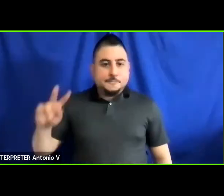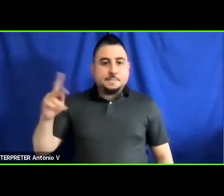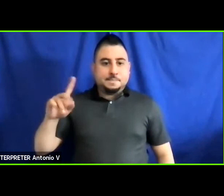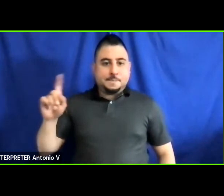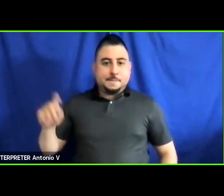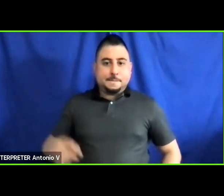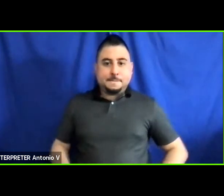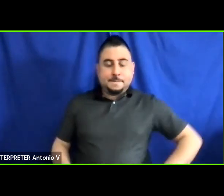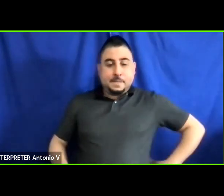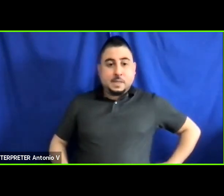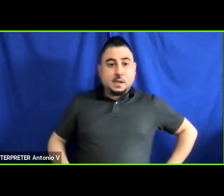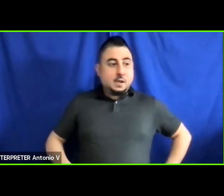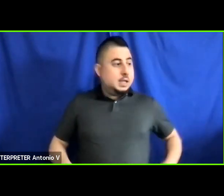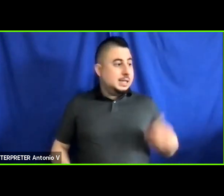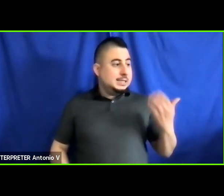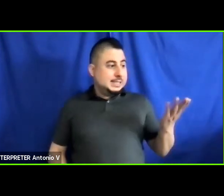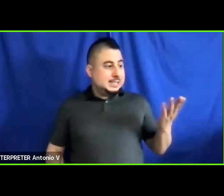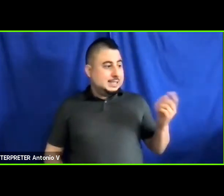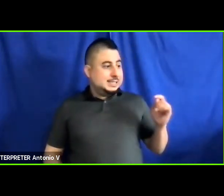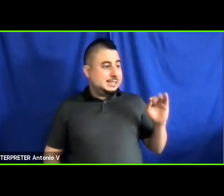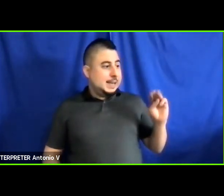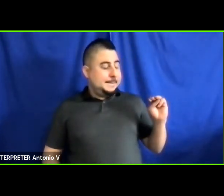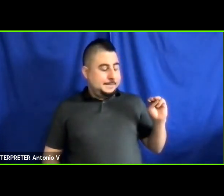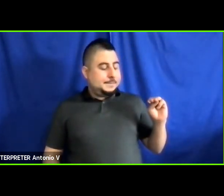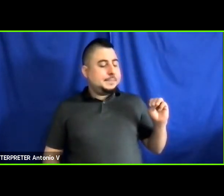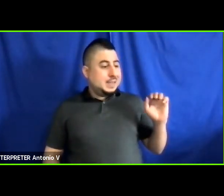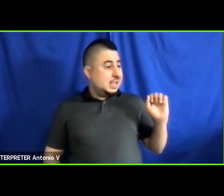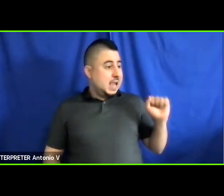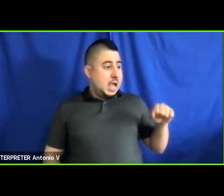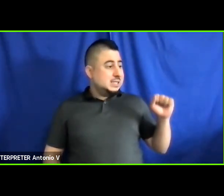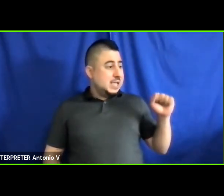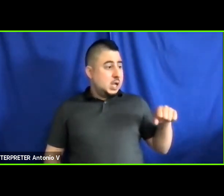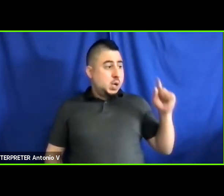Yes, can you hear me? Yes.